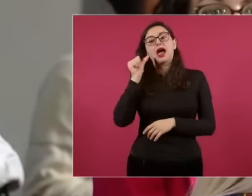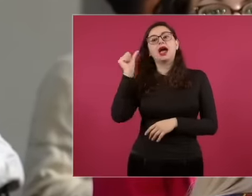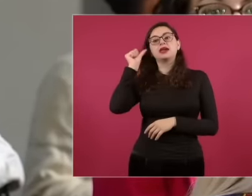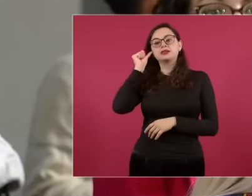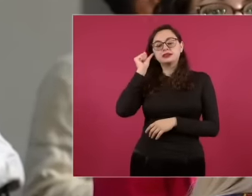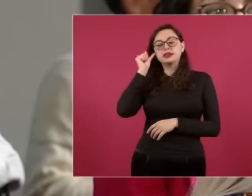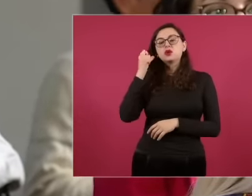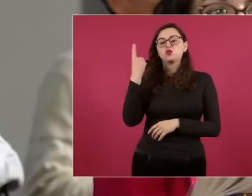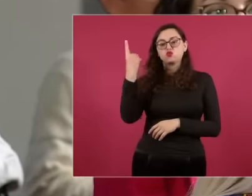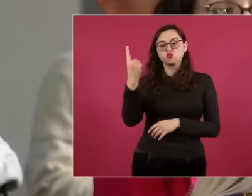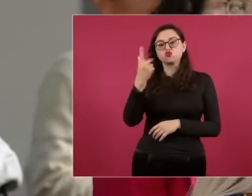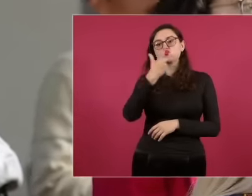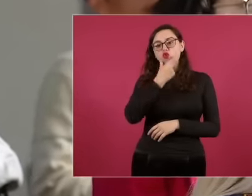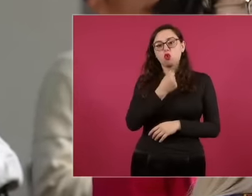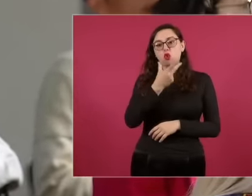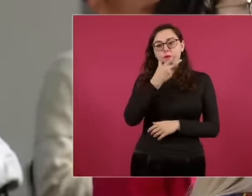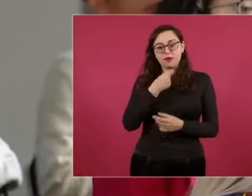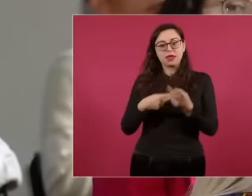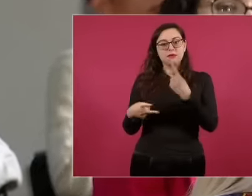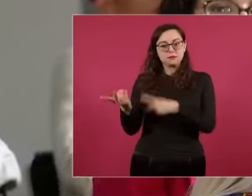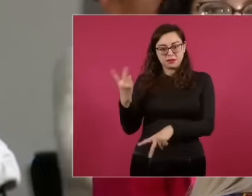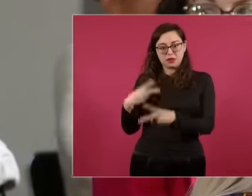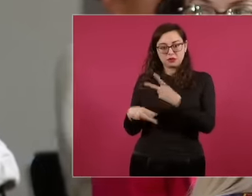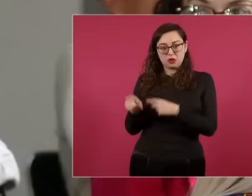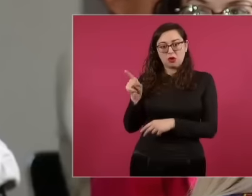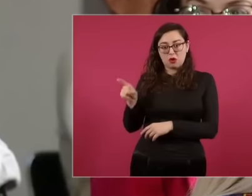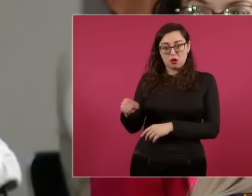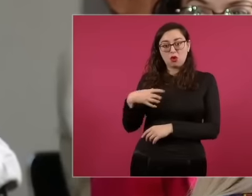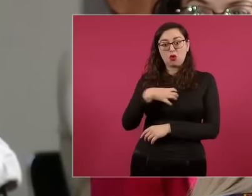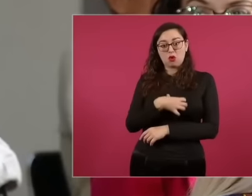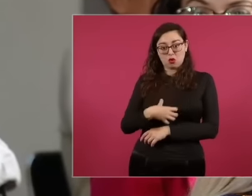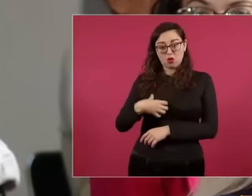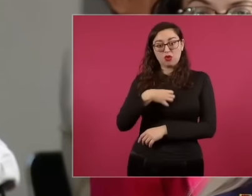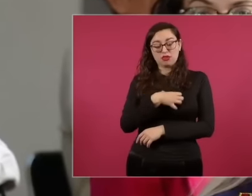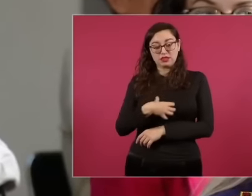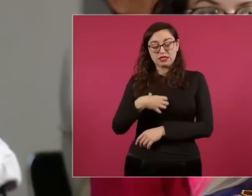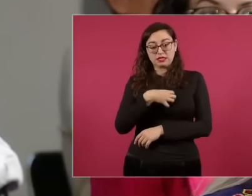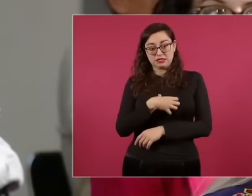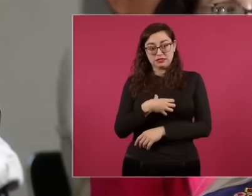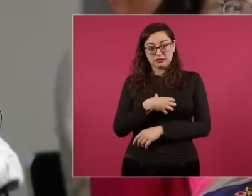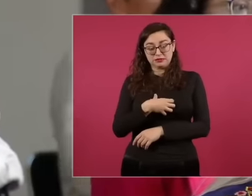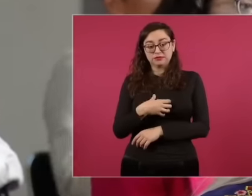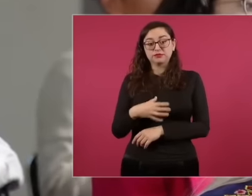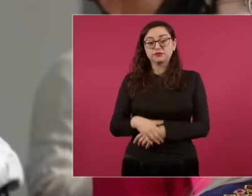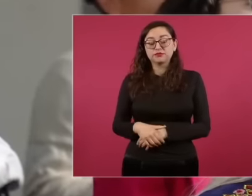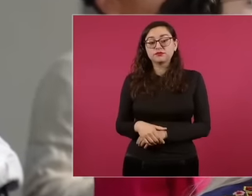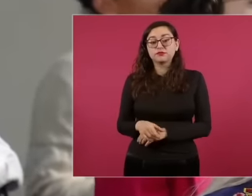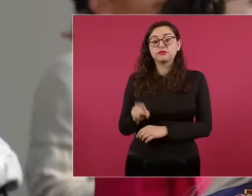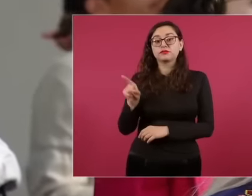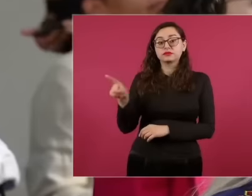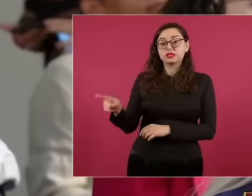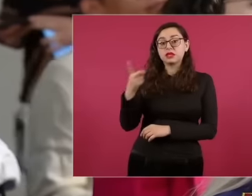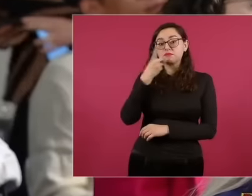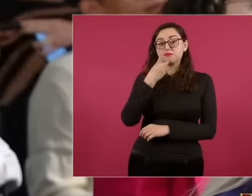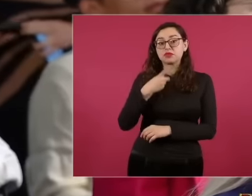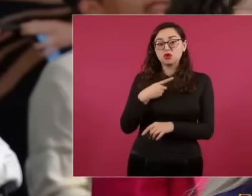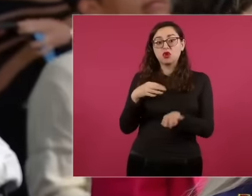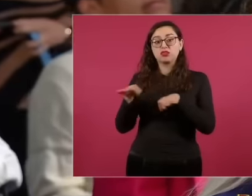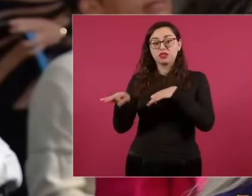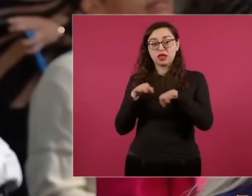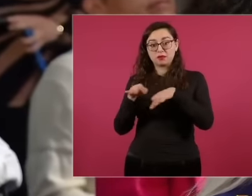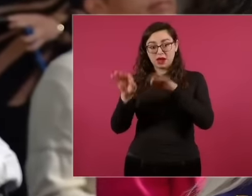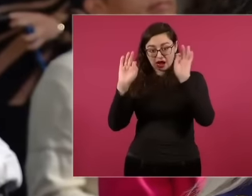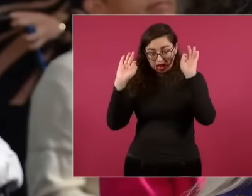eh I asked him, he casually told me that he was in